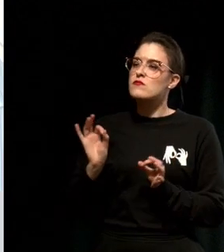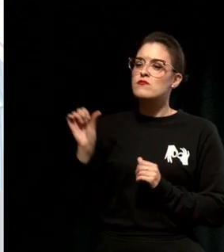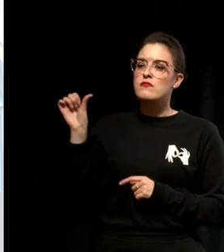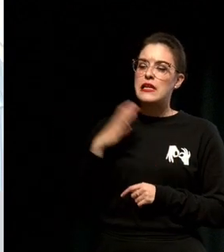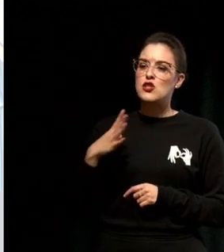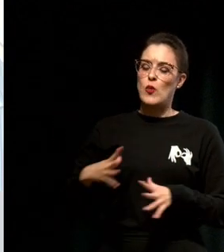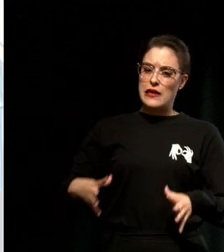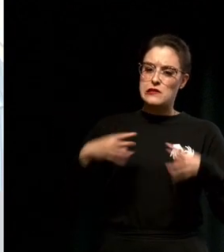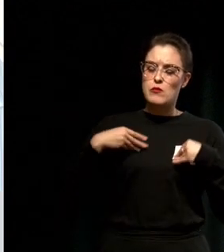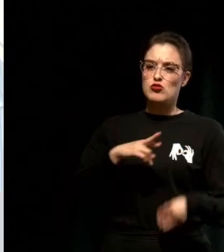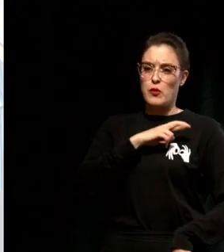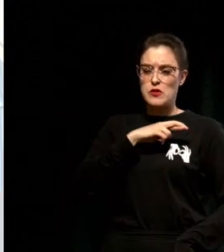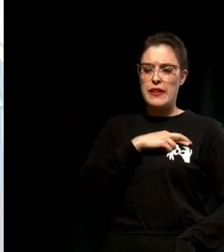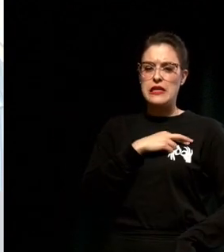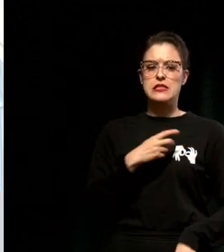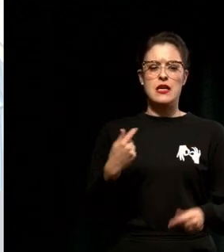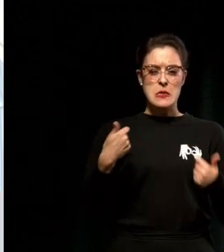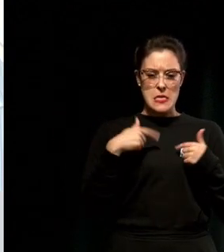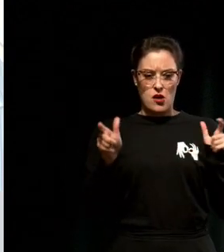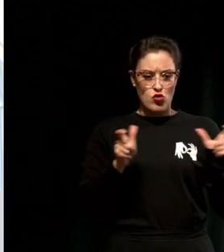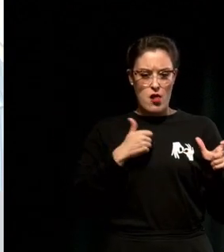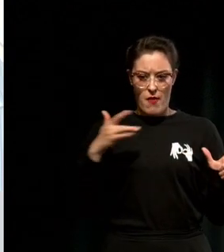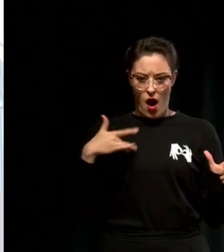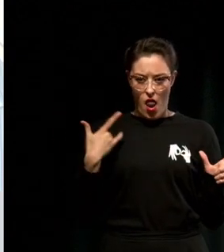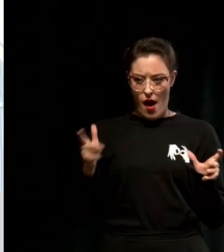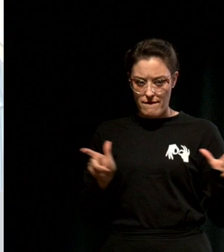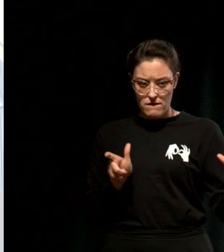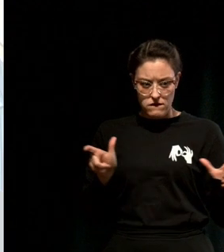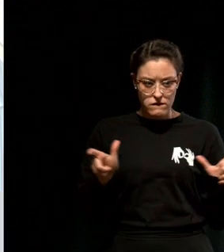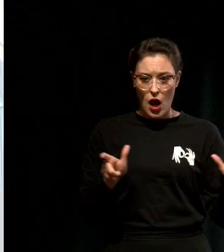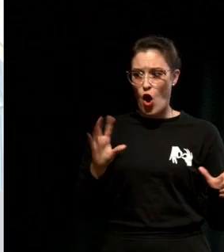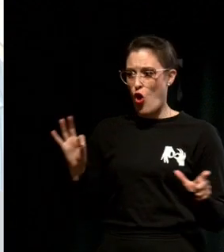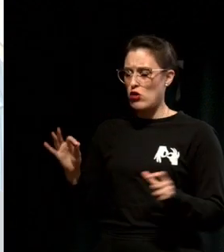It's working with facts but using the stories around you, the stories of your life, and